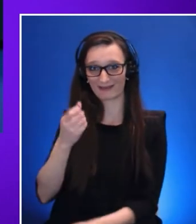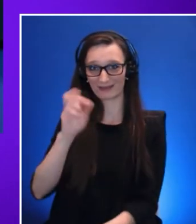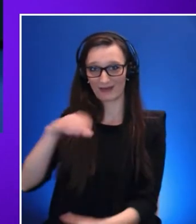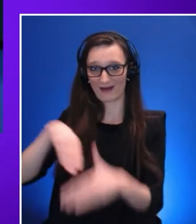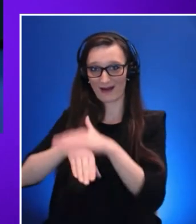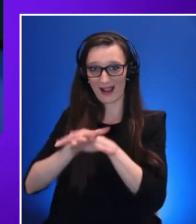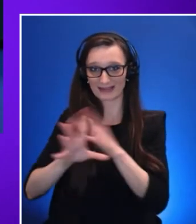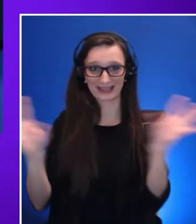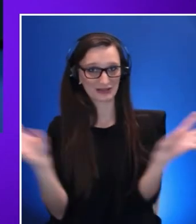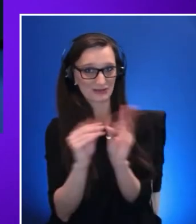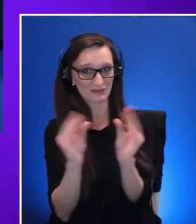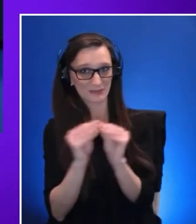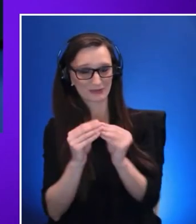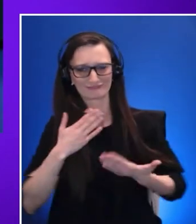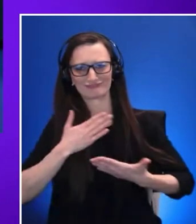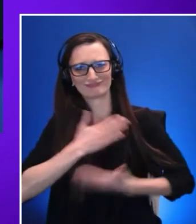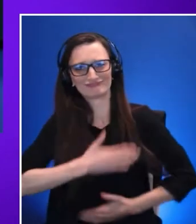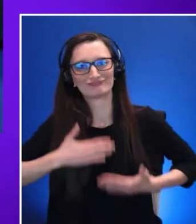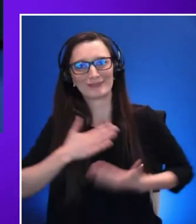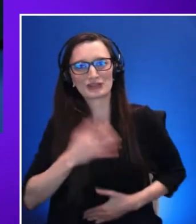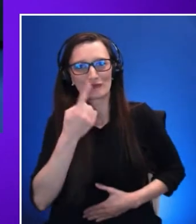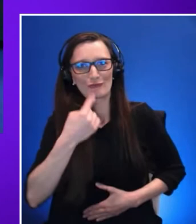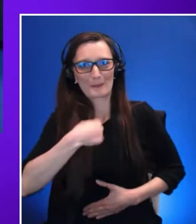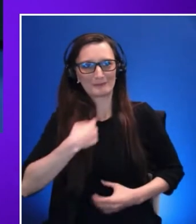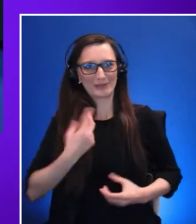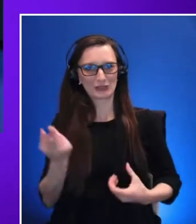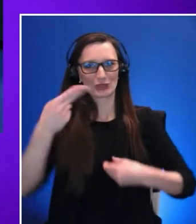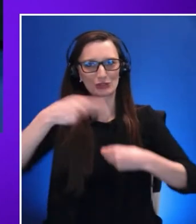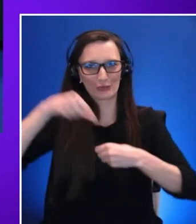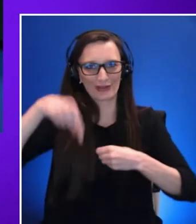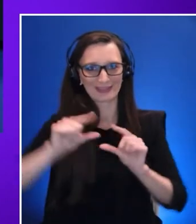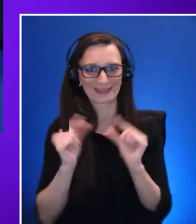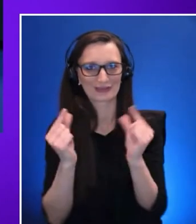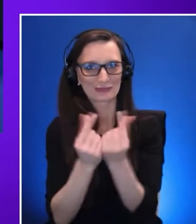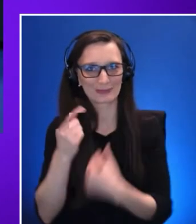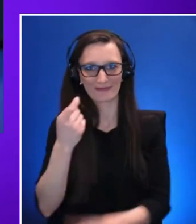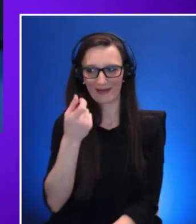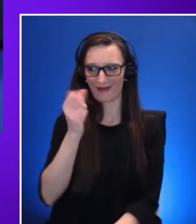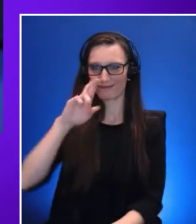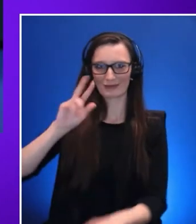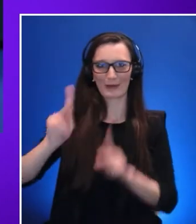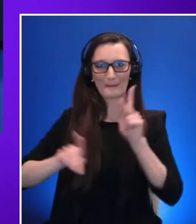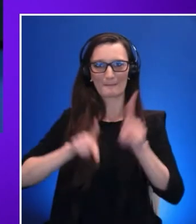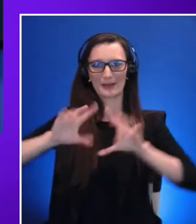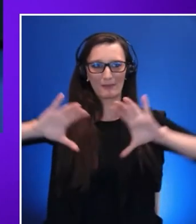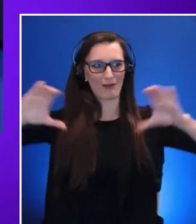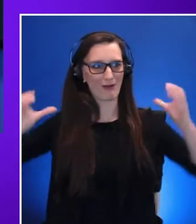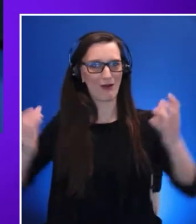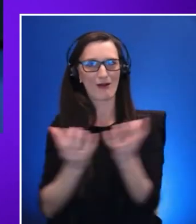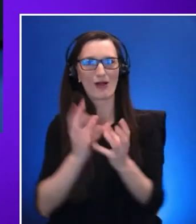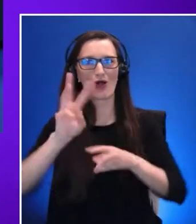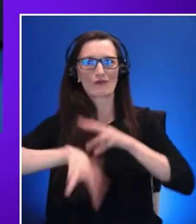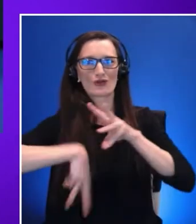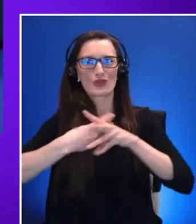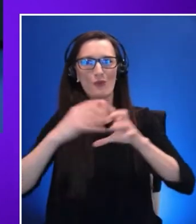me to be with this group of extraordinary people around the globe to discuss inclusive XR at scale